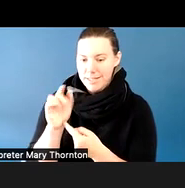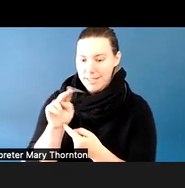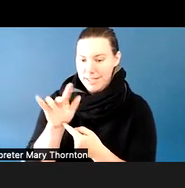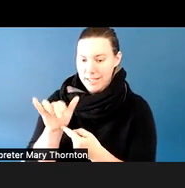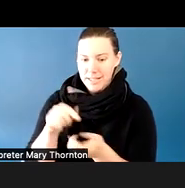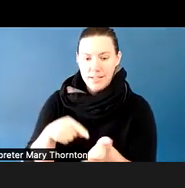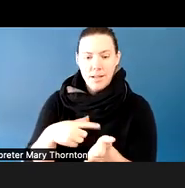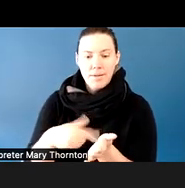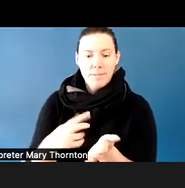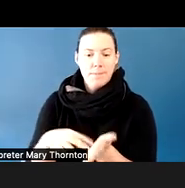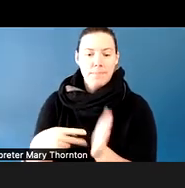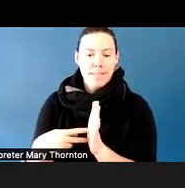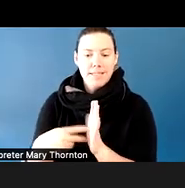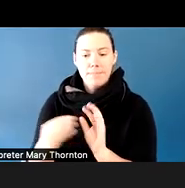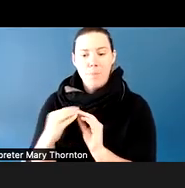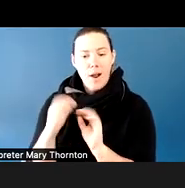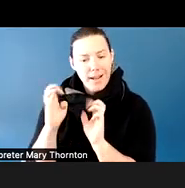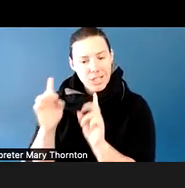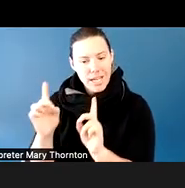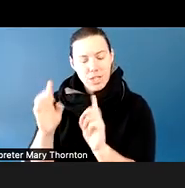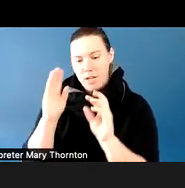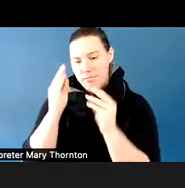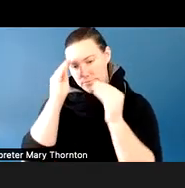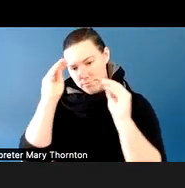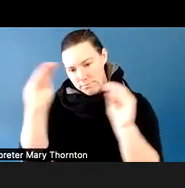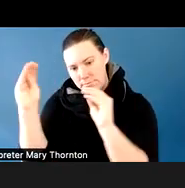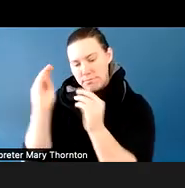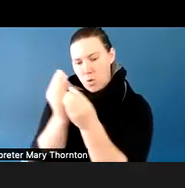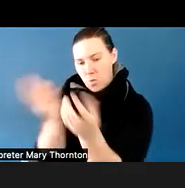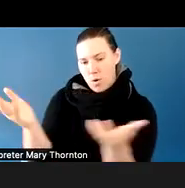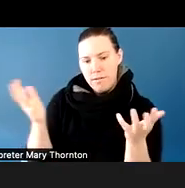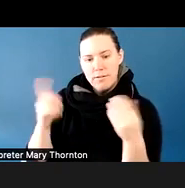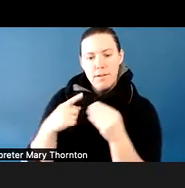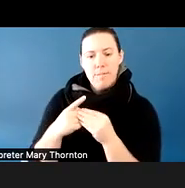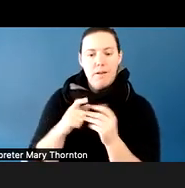awareness and education about individual differences. And look at that--